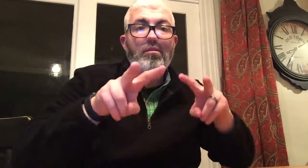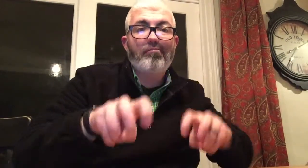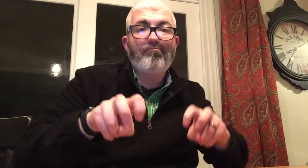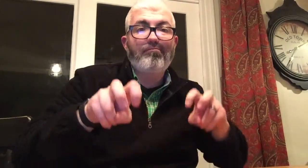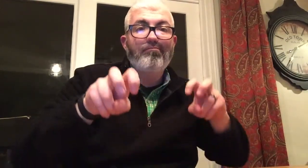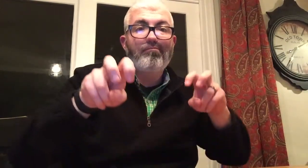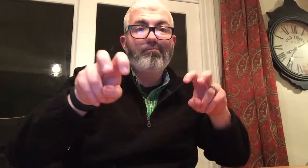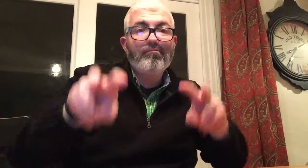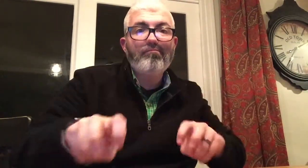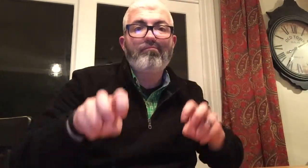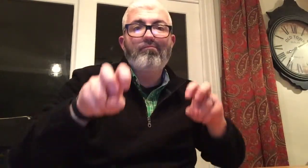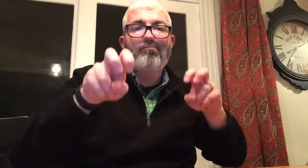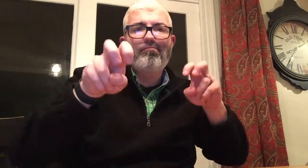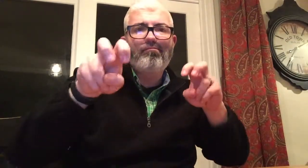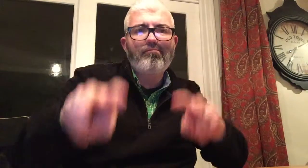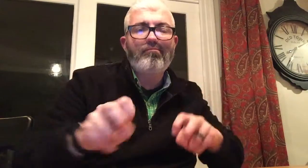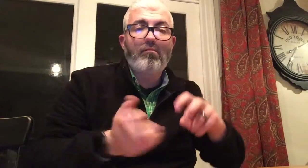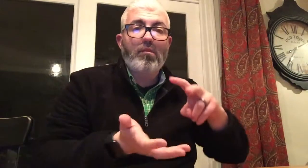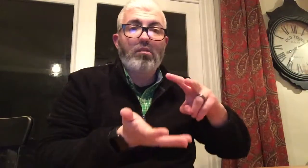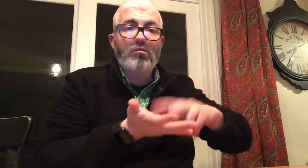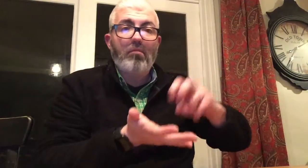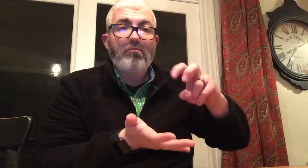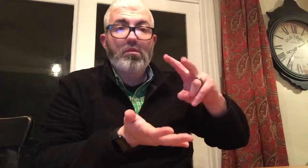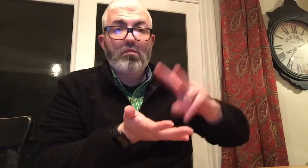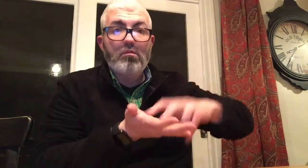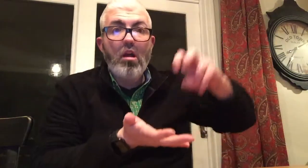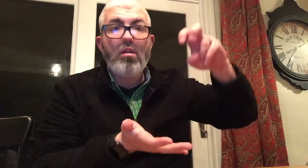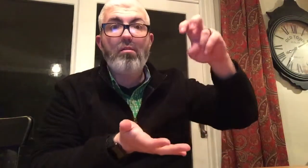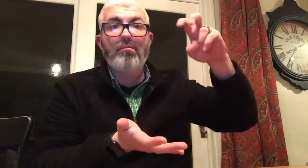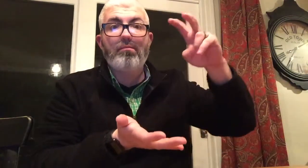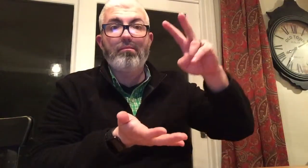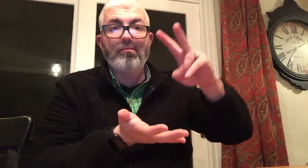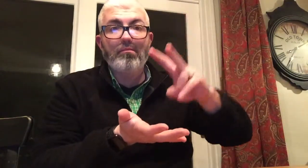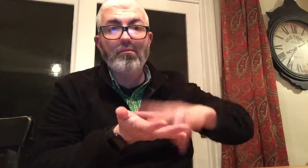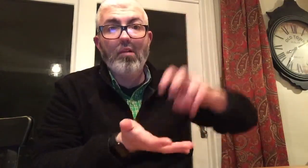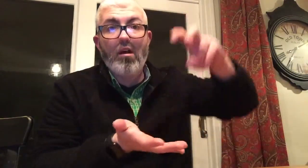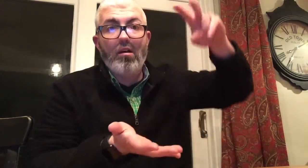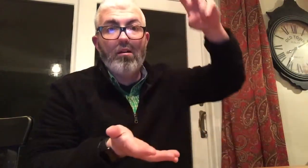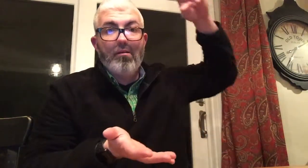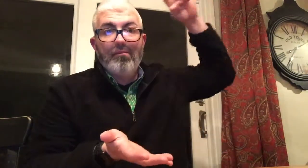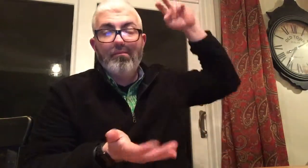BENT-V - GALLOP / JUMP (VARYING HEIGHTS)